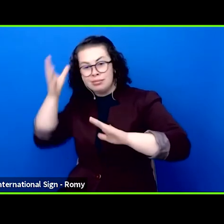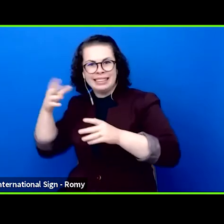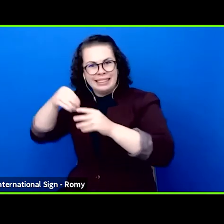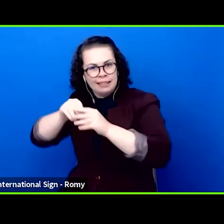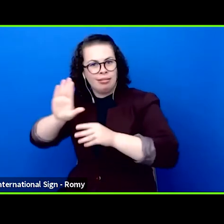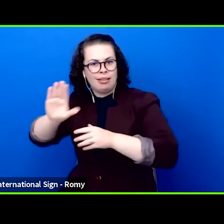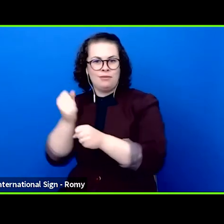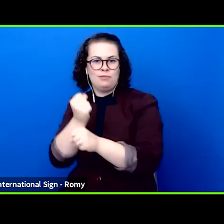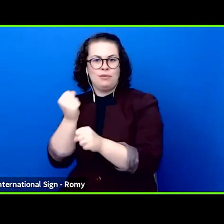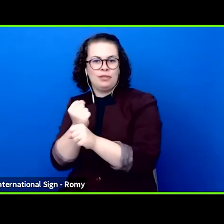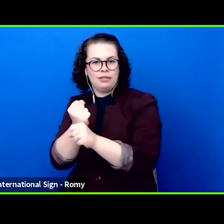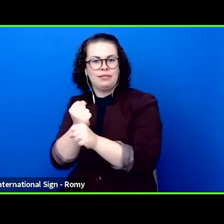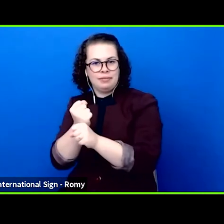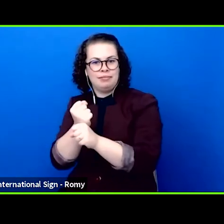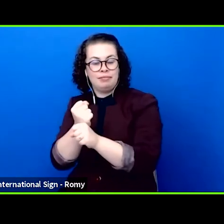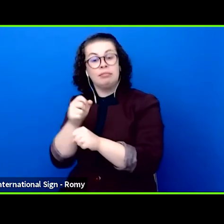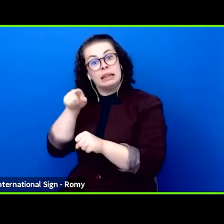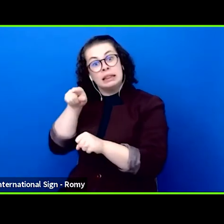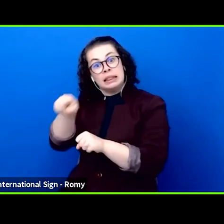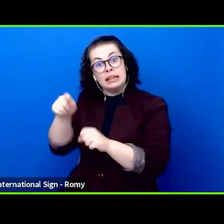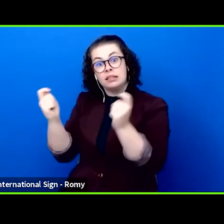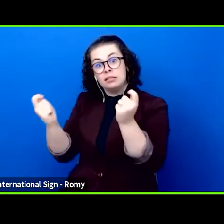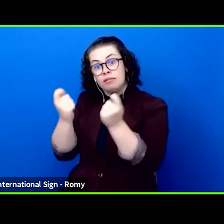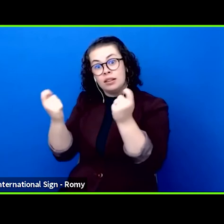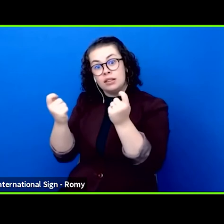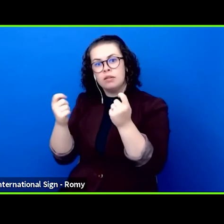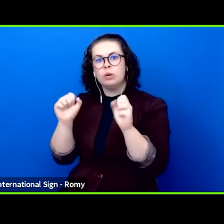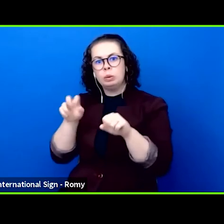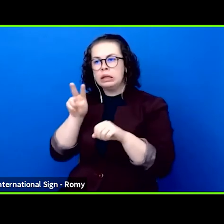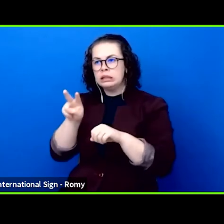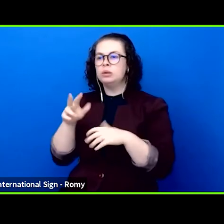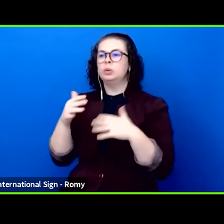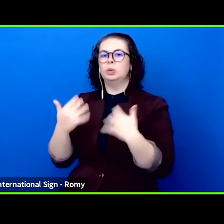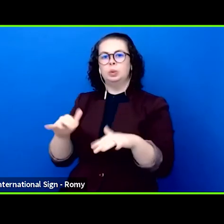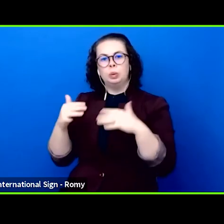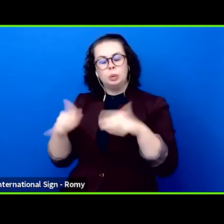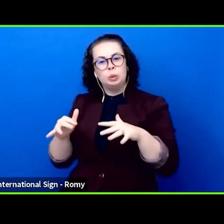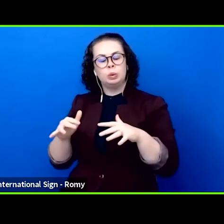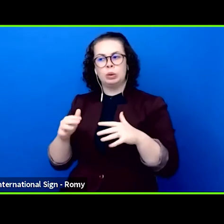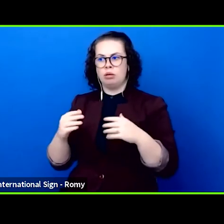At Fast Forward you can discover how multi-faced it and multilingual young theatre is,